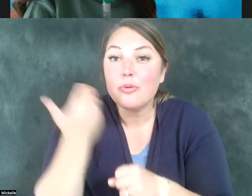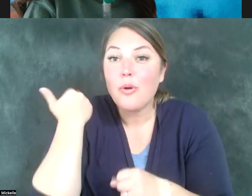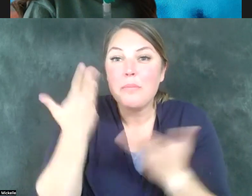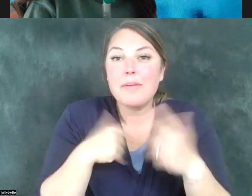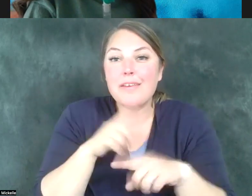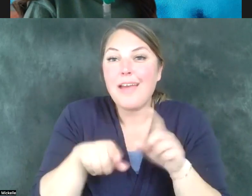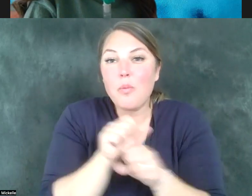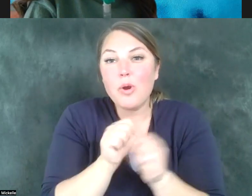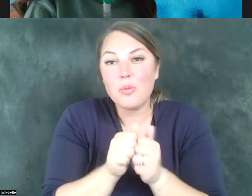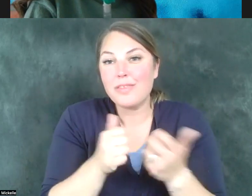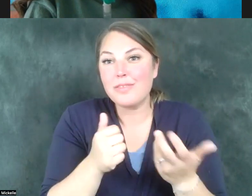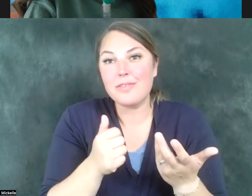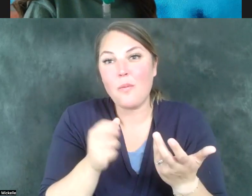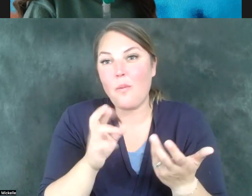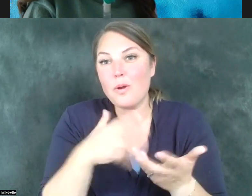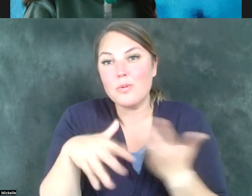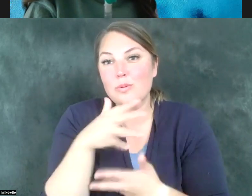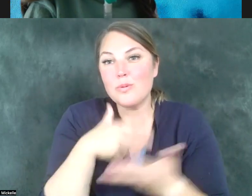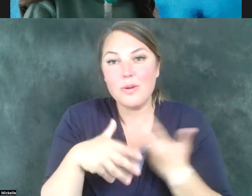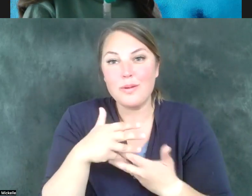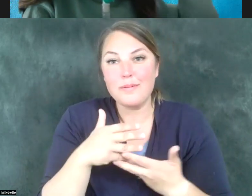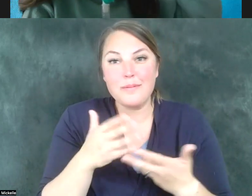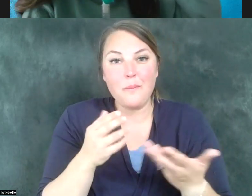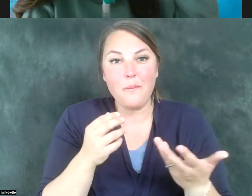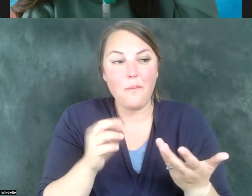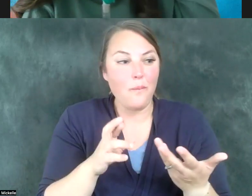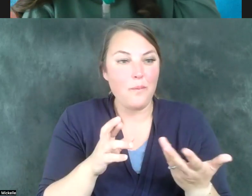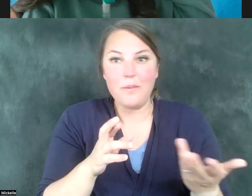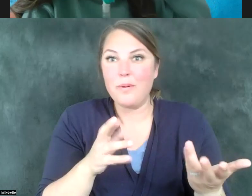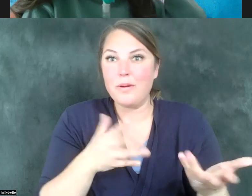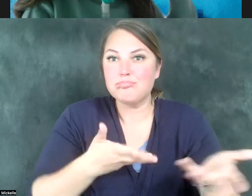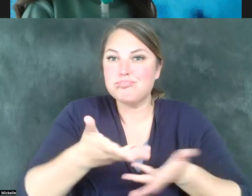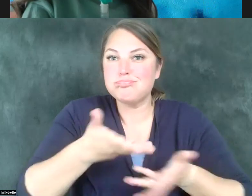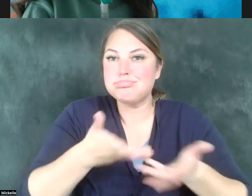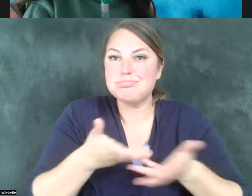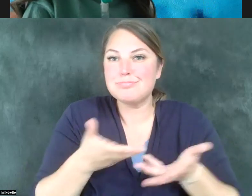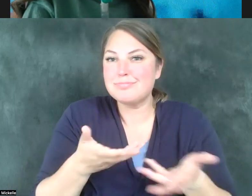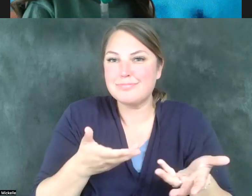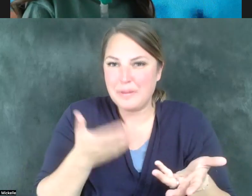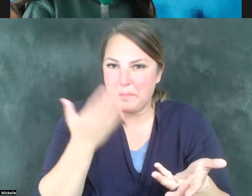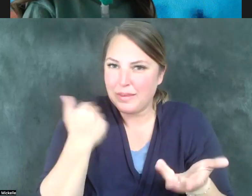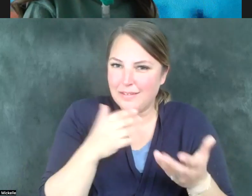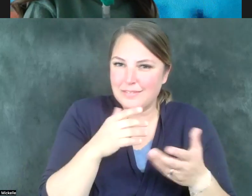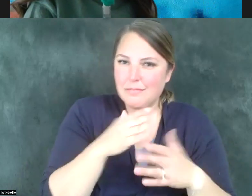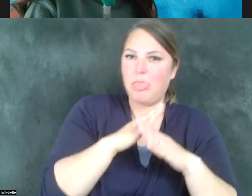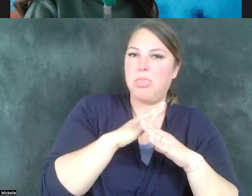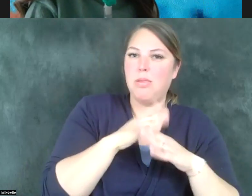with or to socialize with or to spend time with. We, in other words, need to integrate ourselves. And as we do so,